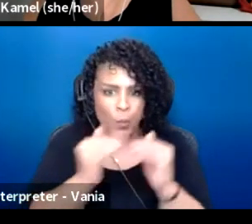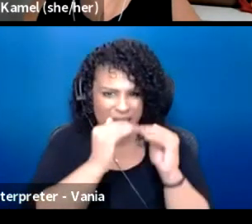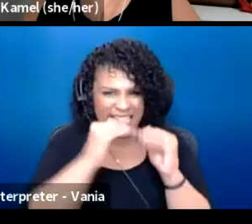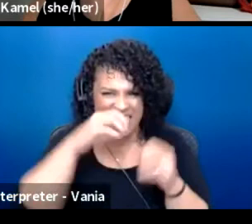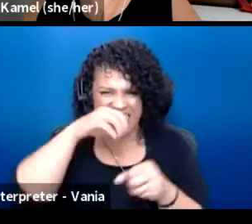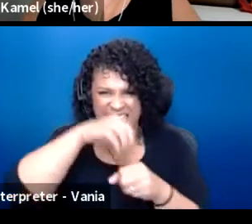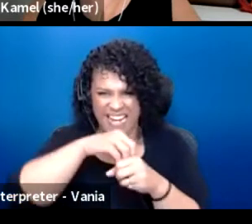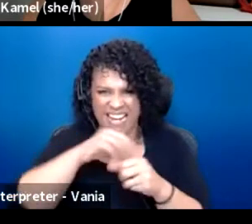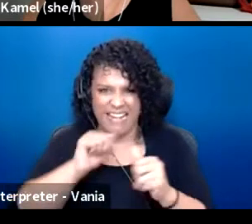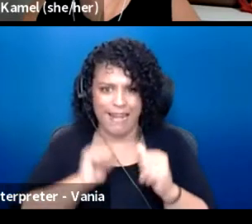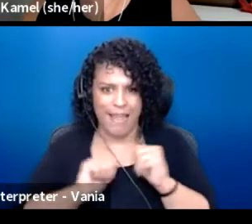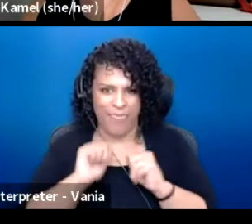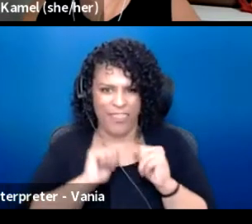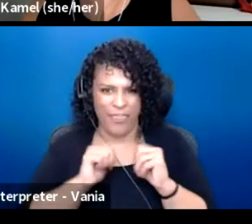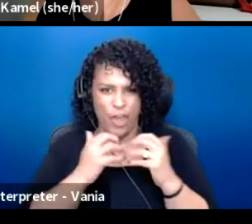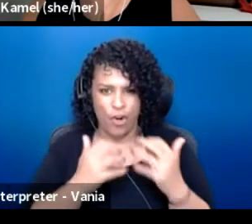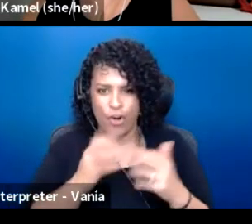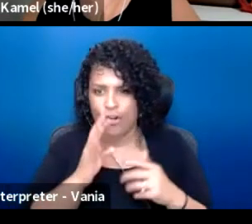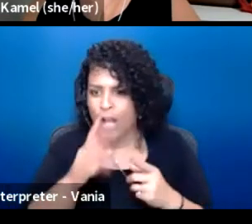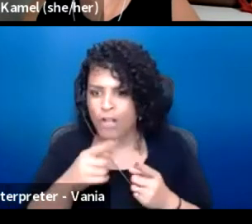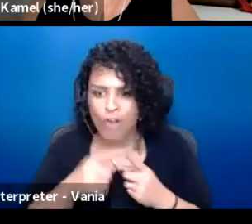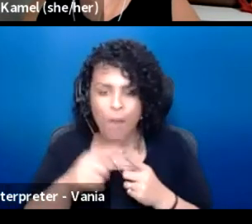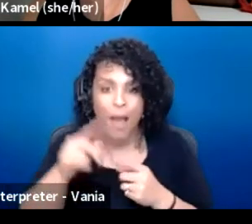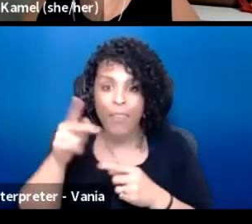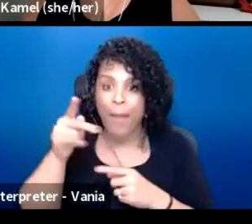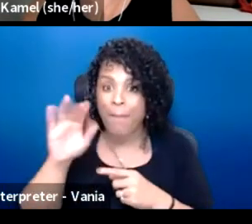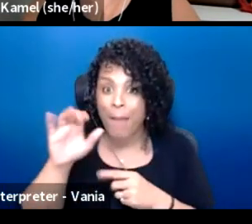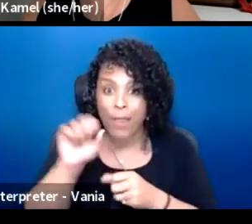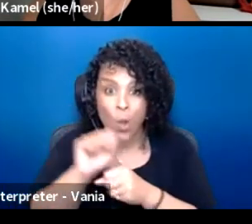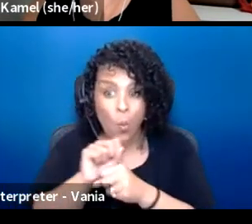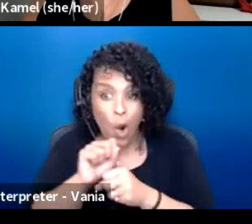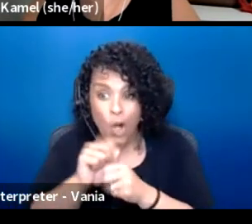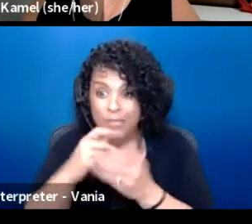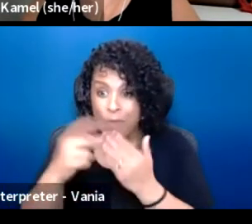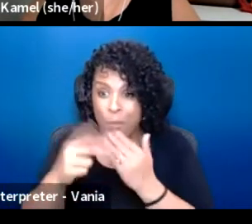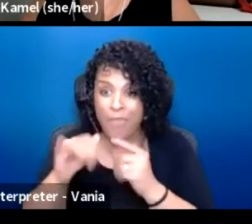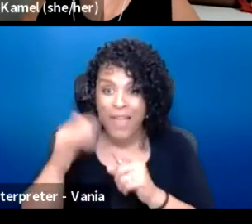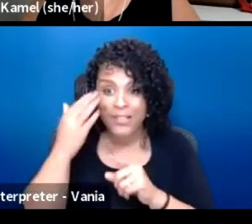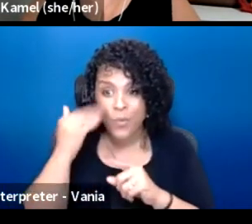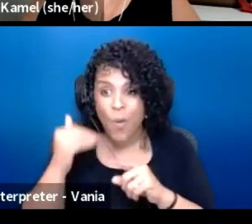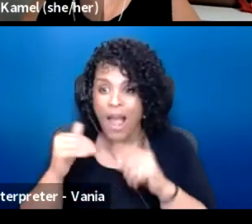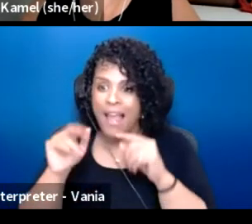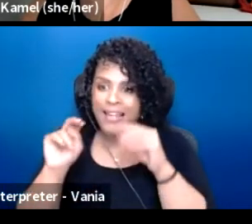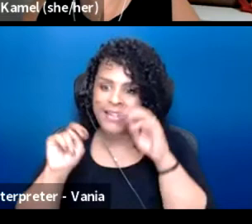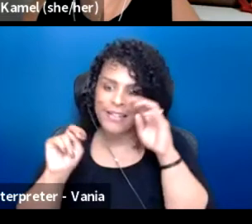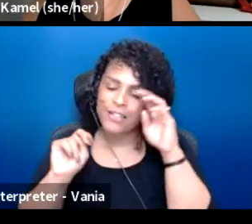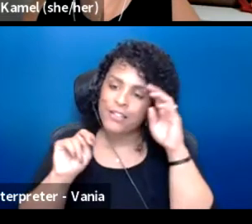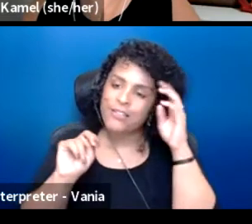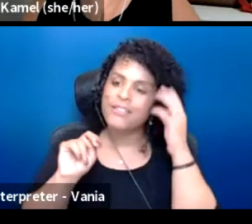We haven't talked about the public works program but this is why NG is facilitating